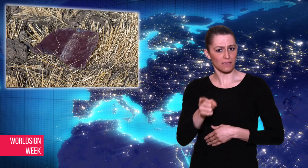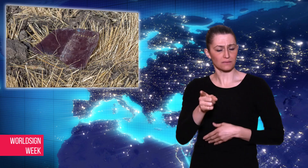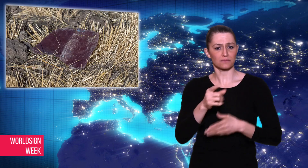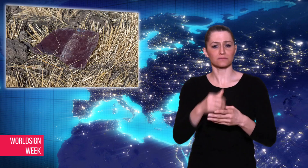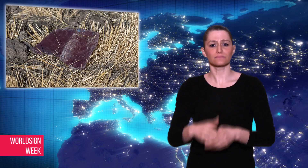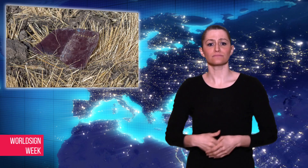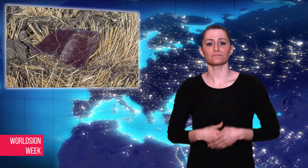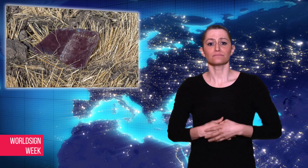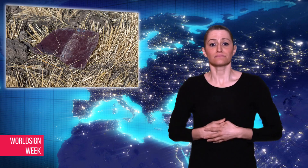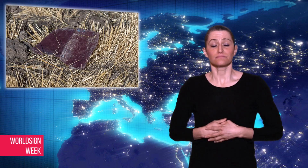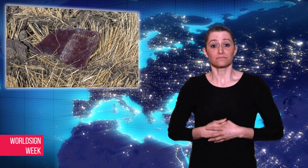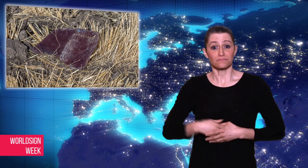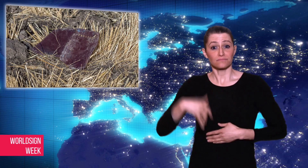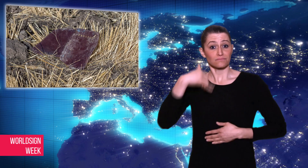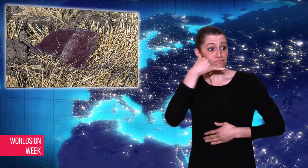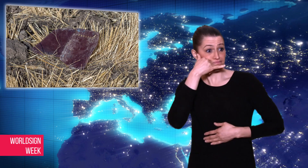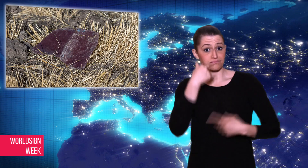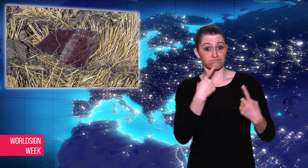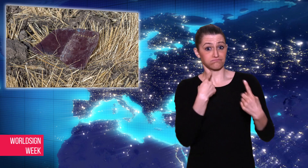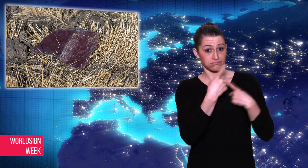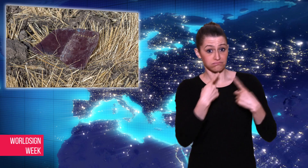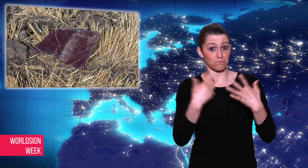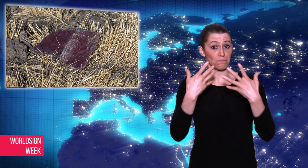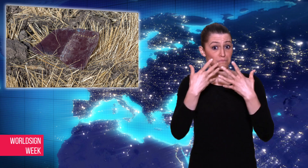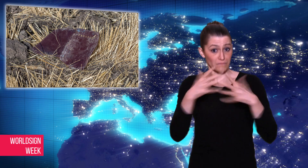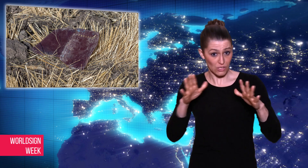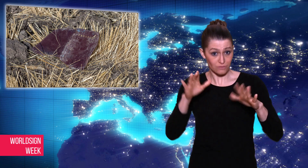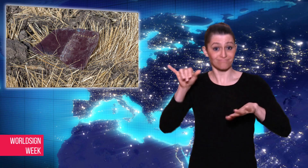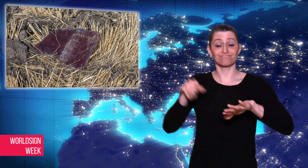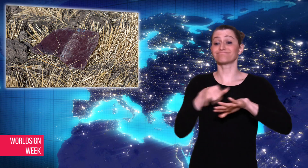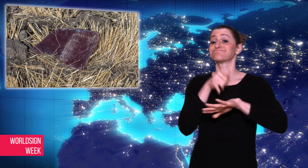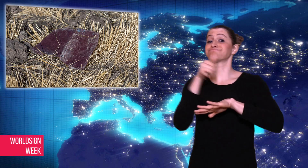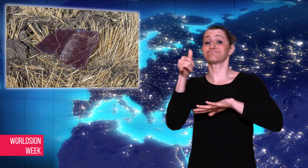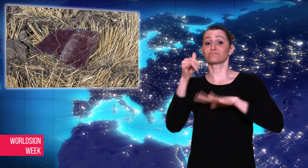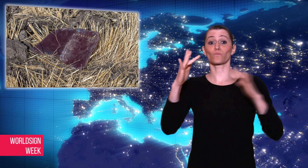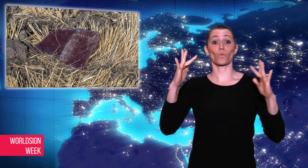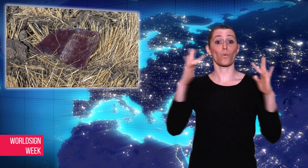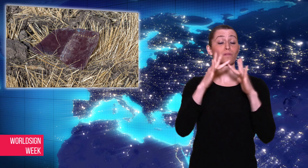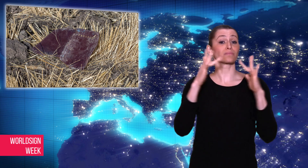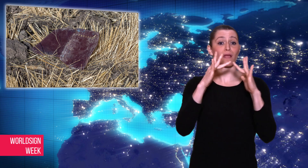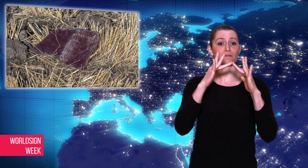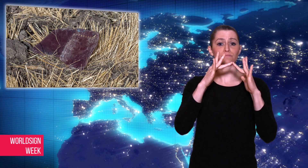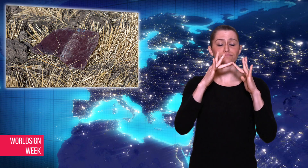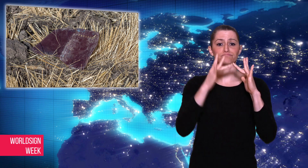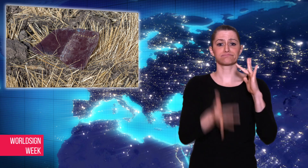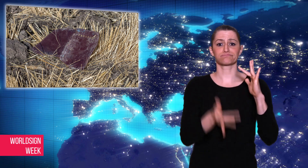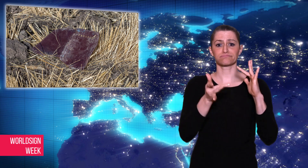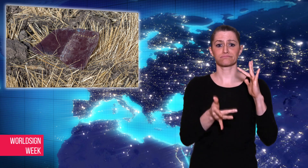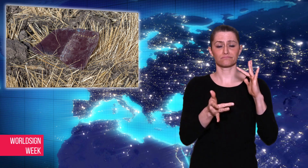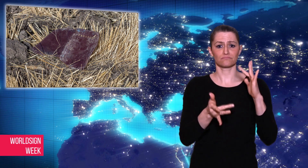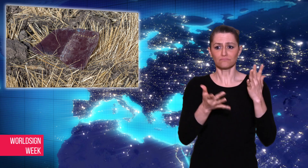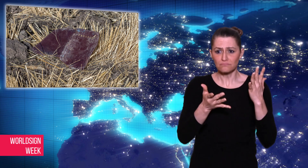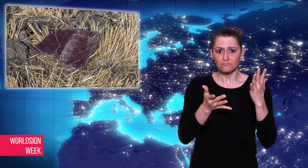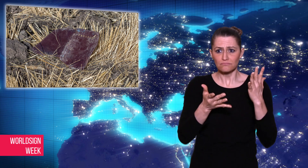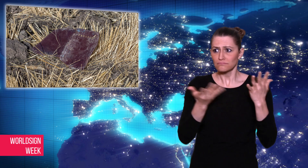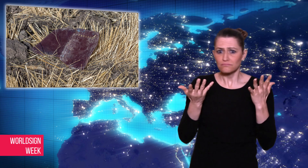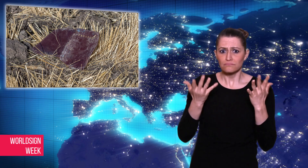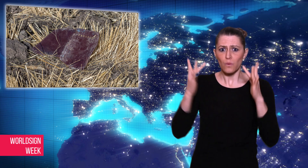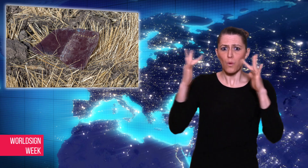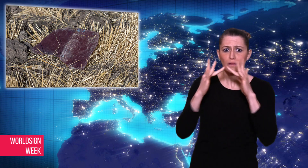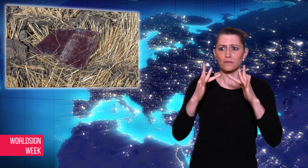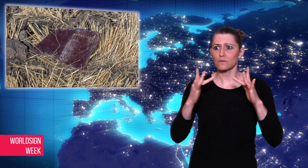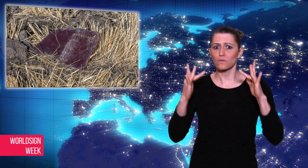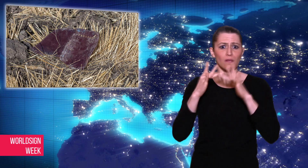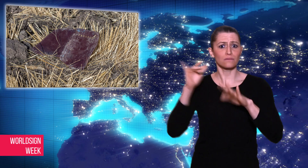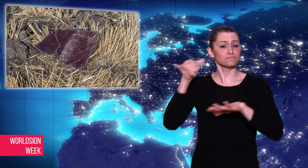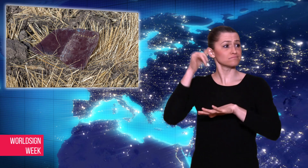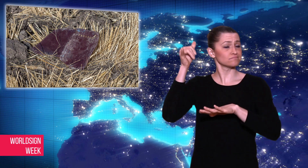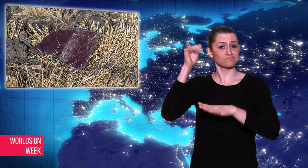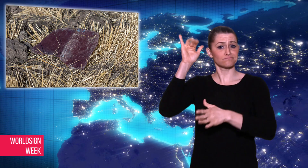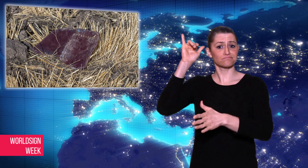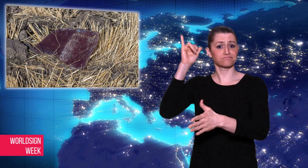The plane was instructed to return to the airport. Right